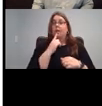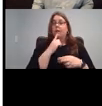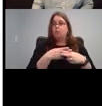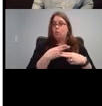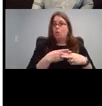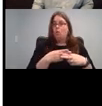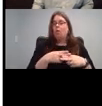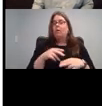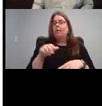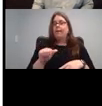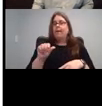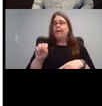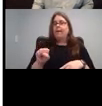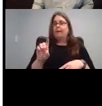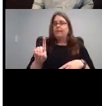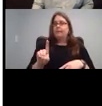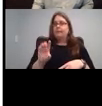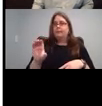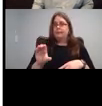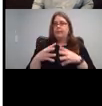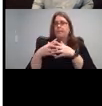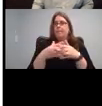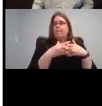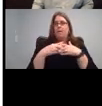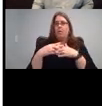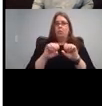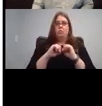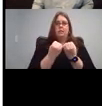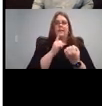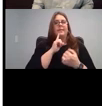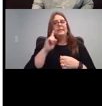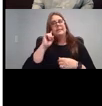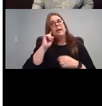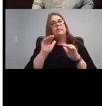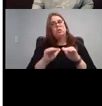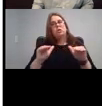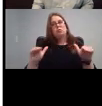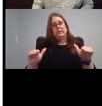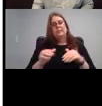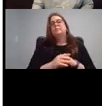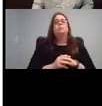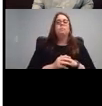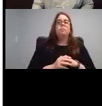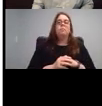the American Society for deaf children, or afdc. Their website